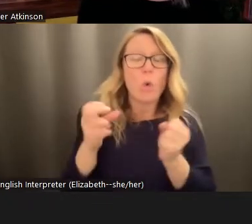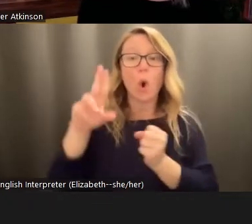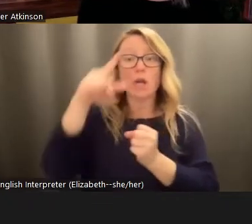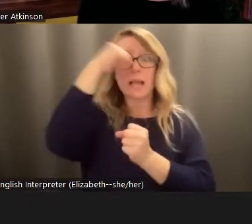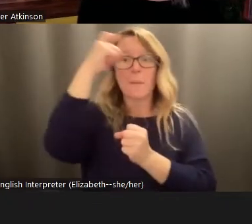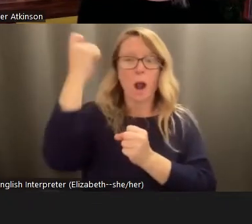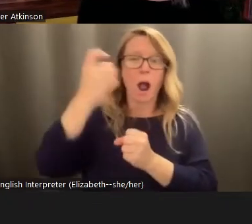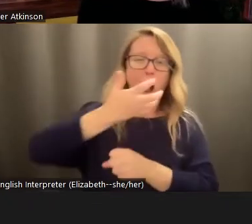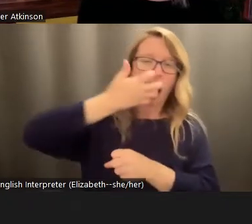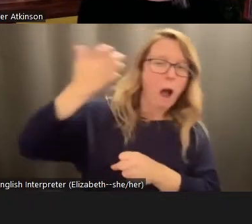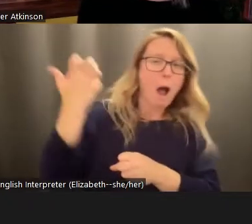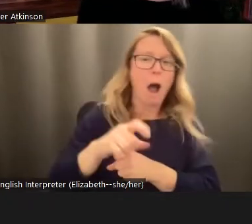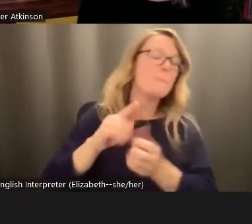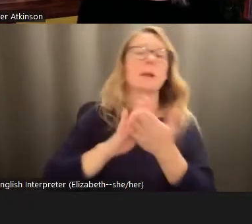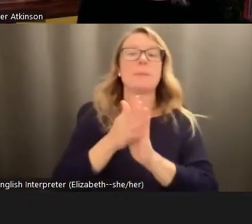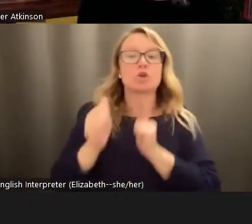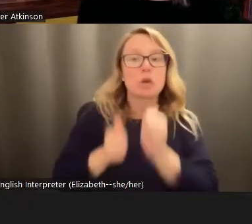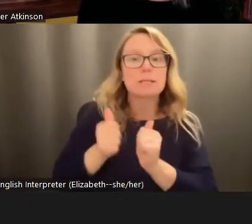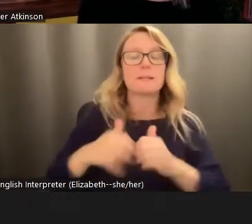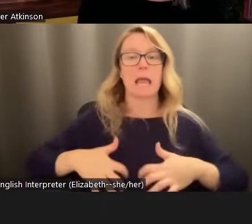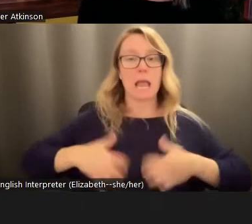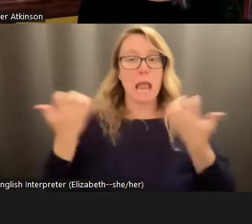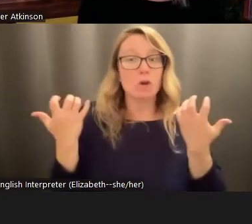They're aggressive. They're angry, and it endangers us all.